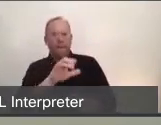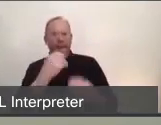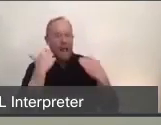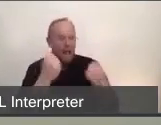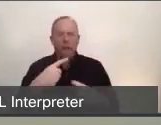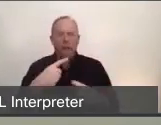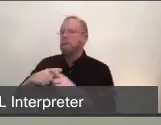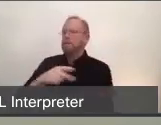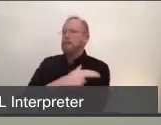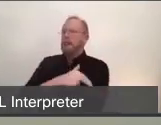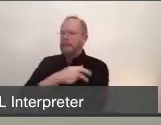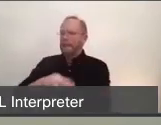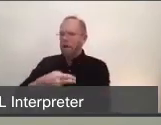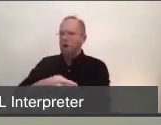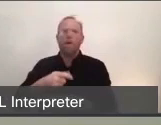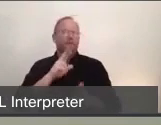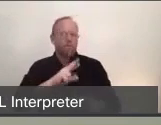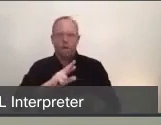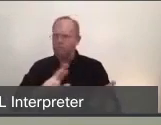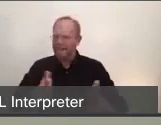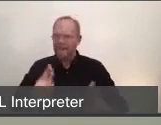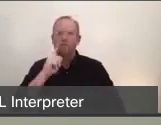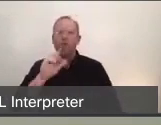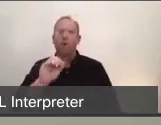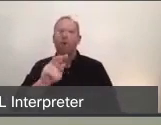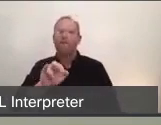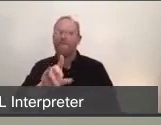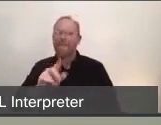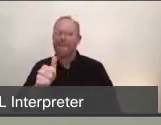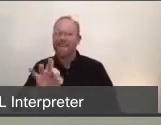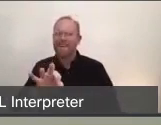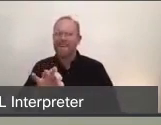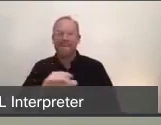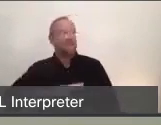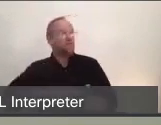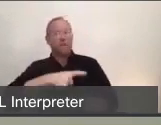Things began quickly changing with that first acceptance. When we accepted that first patient,